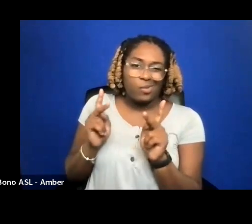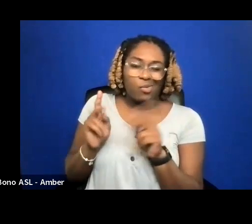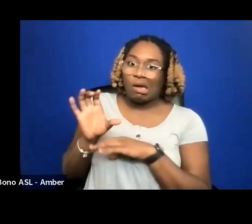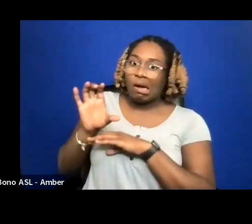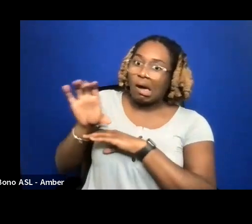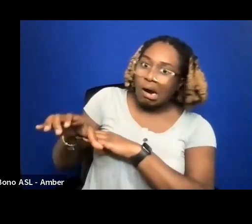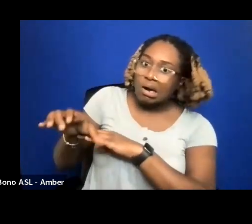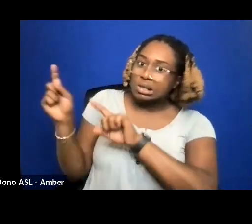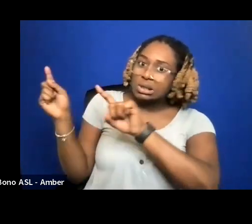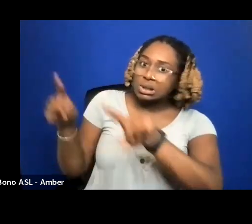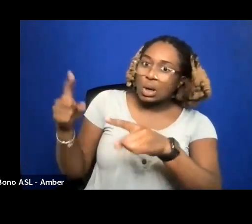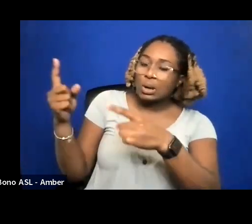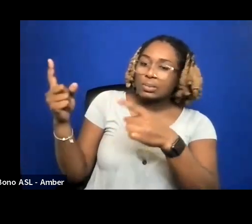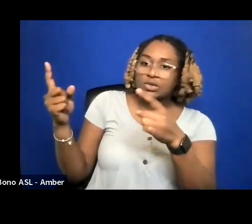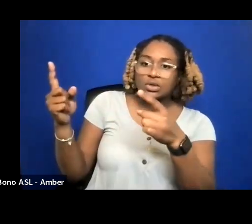IS TO WORK.